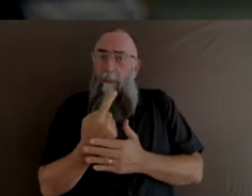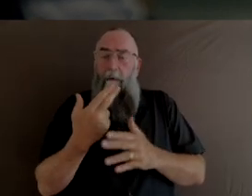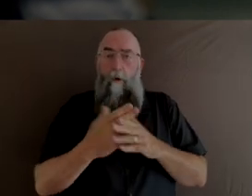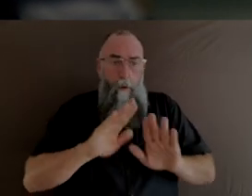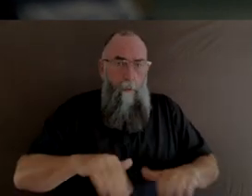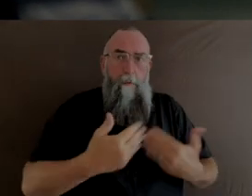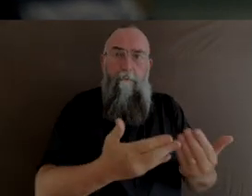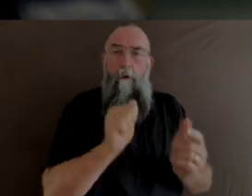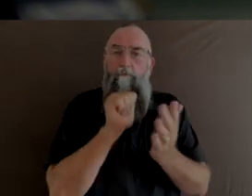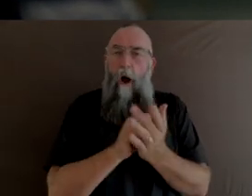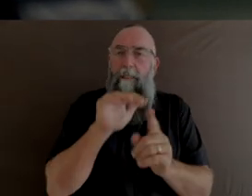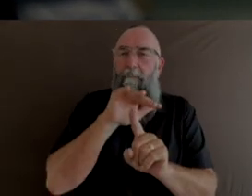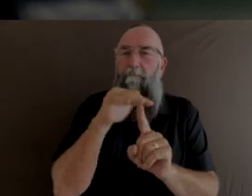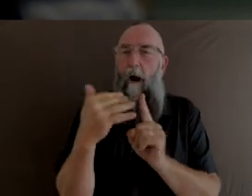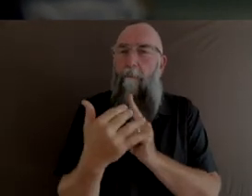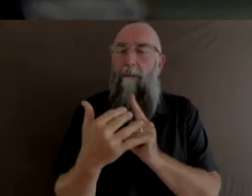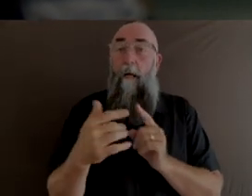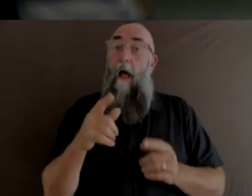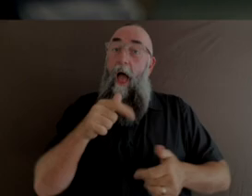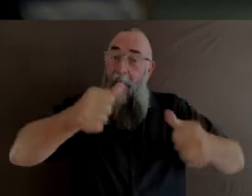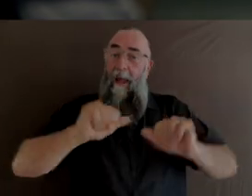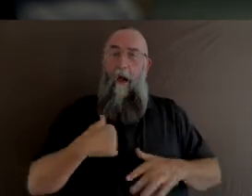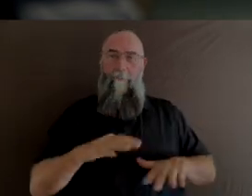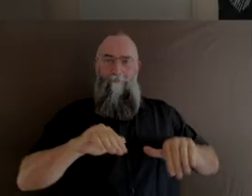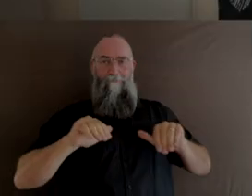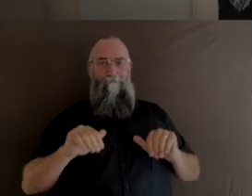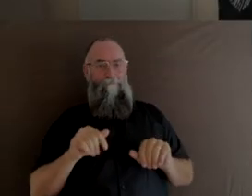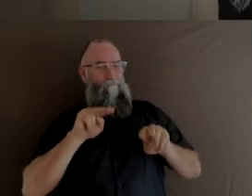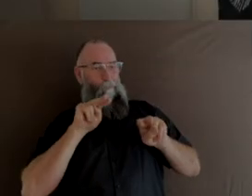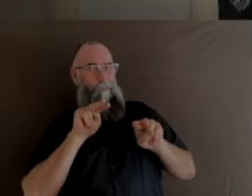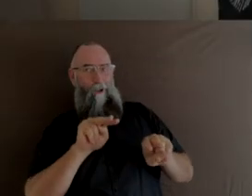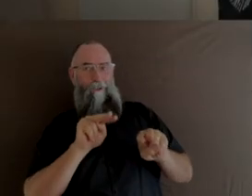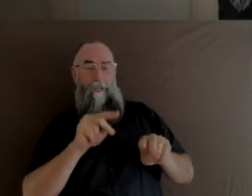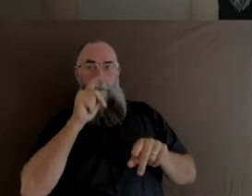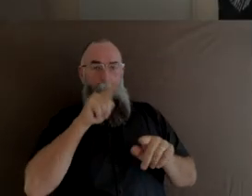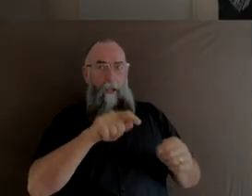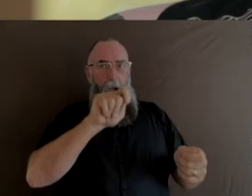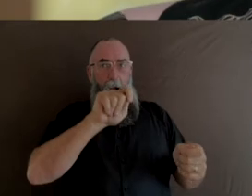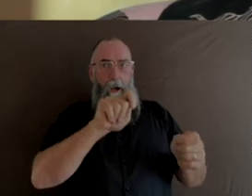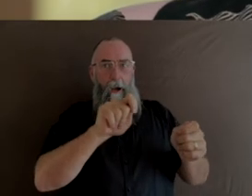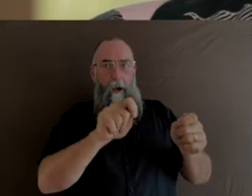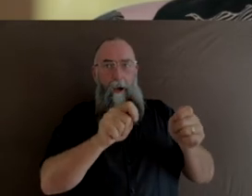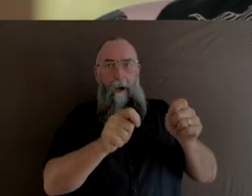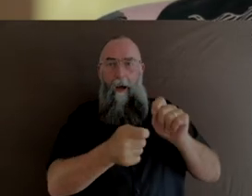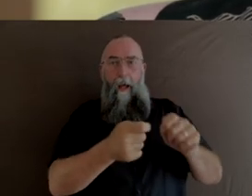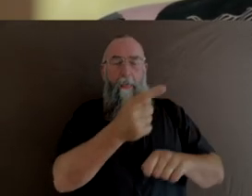then all I have to do is sit back, hold that space and watch people just emerge in the most